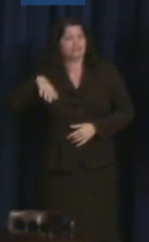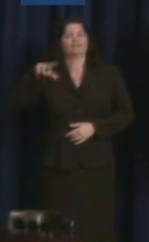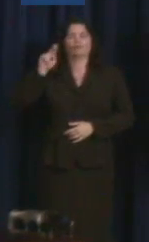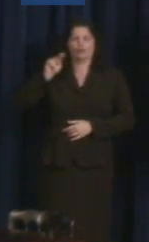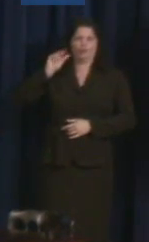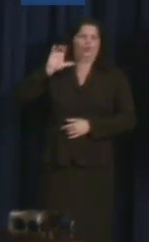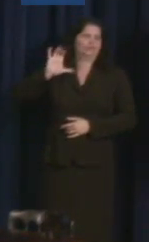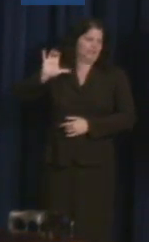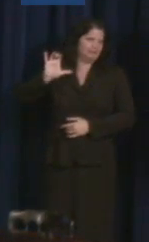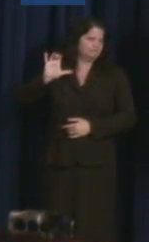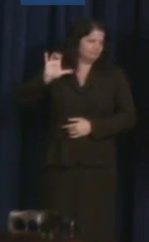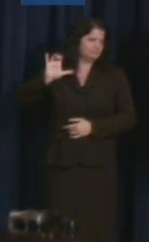Please join me in recognizing Dior.